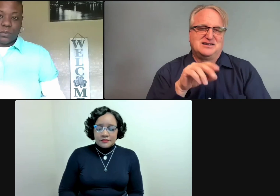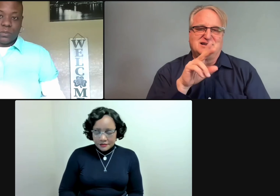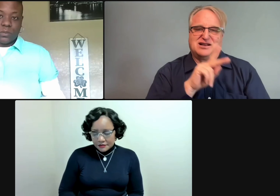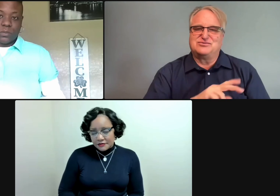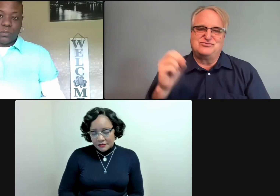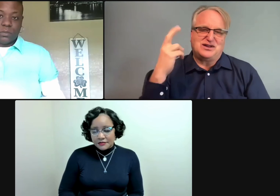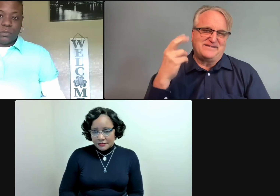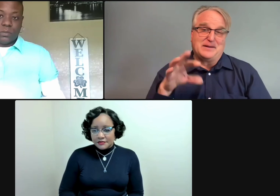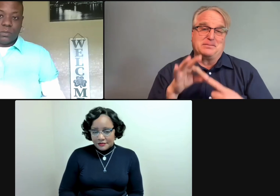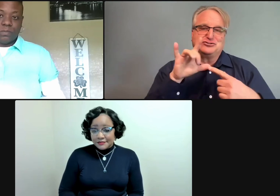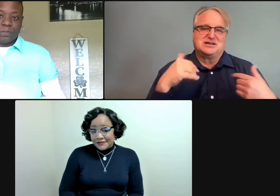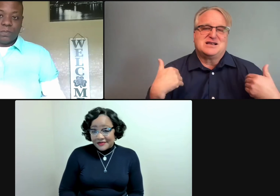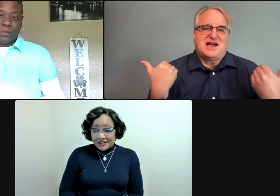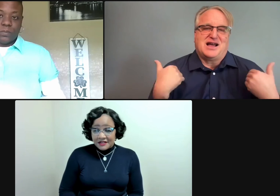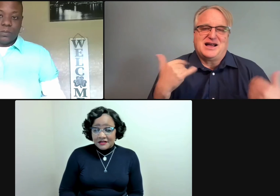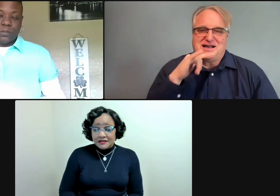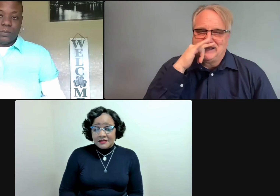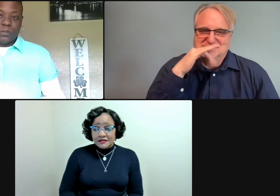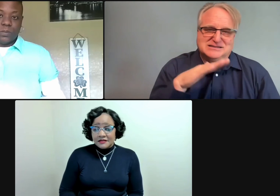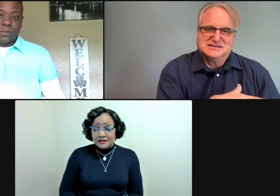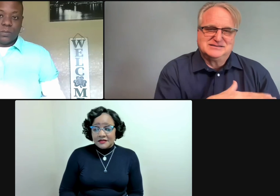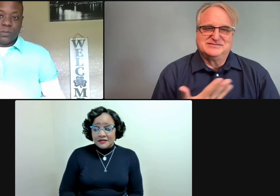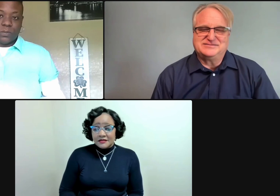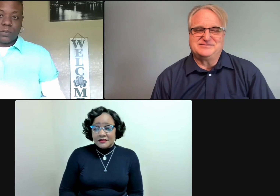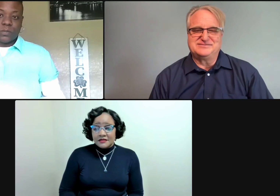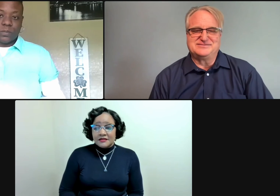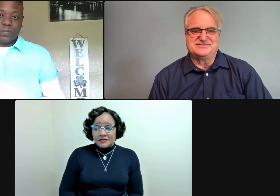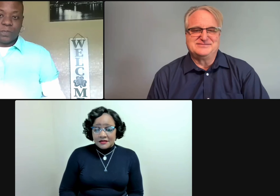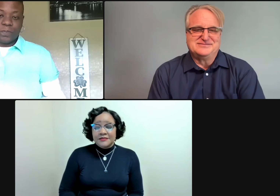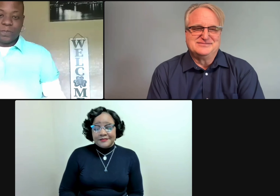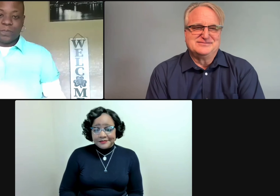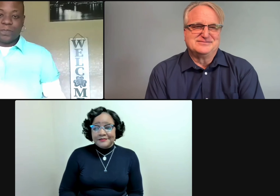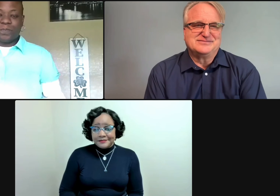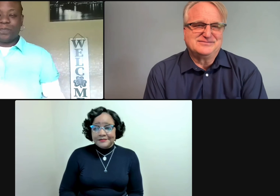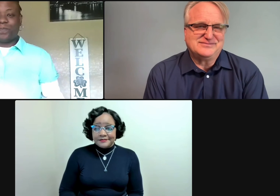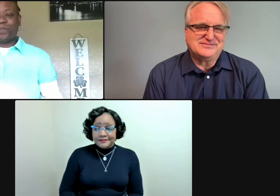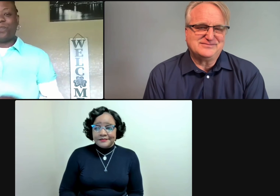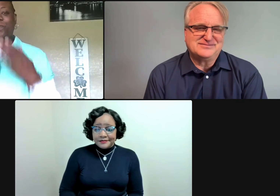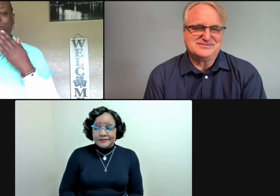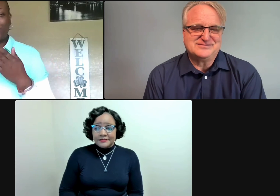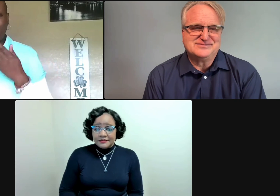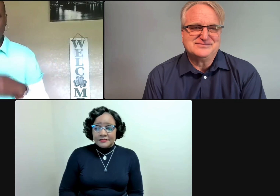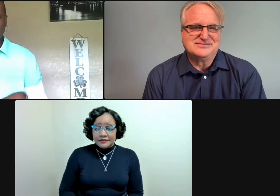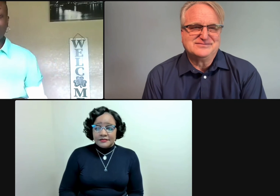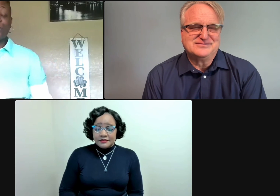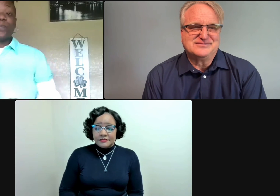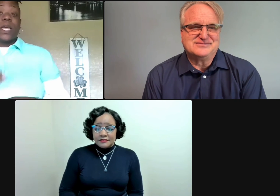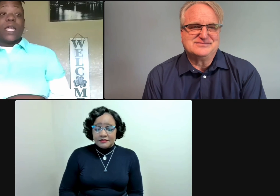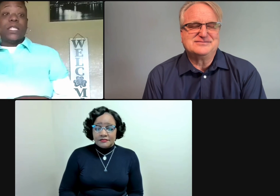Discussion of K-12 work in general is controversial because the focus is on very young children. This is Latoya.